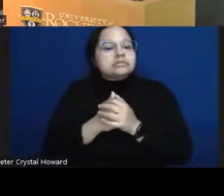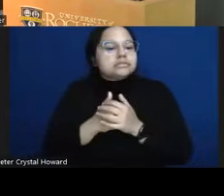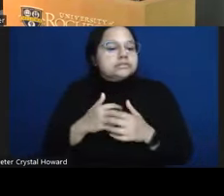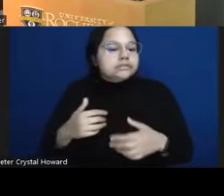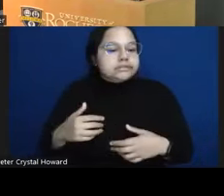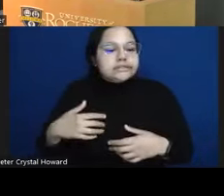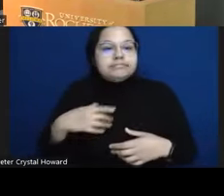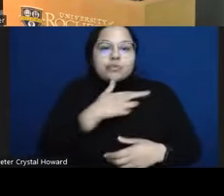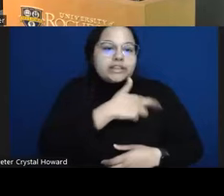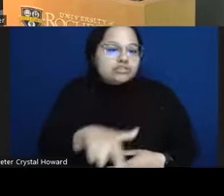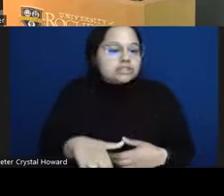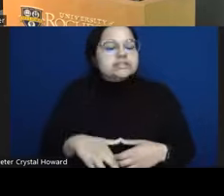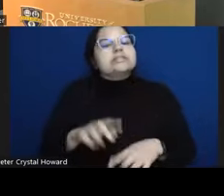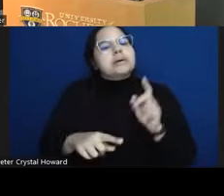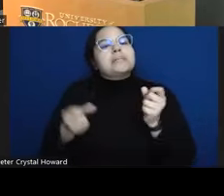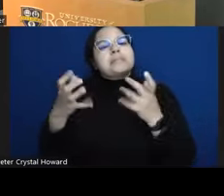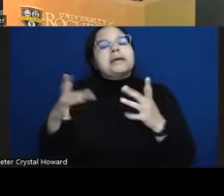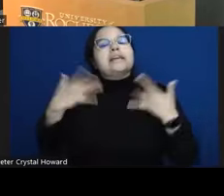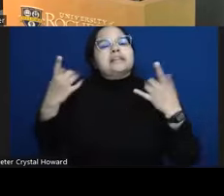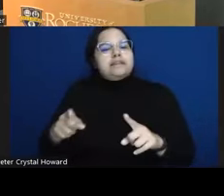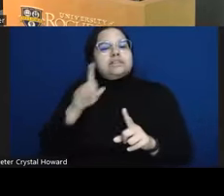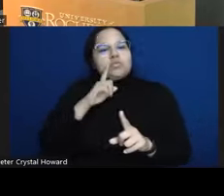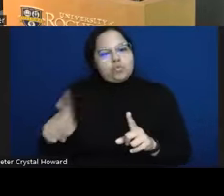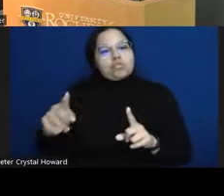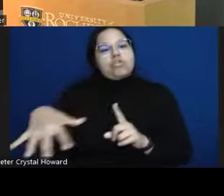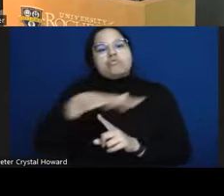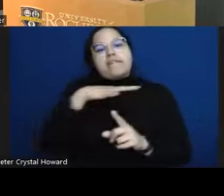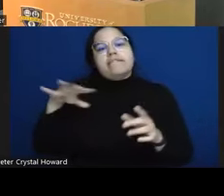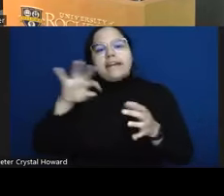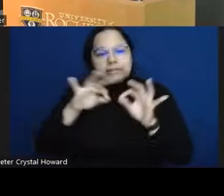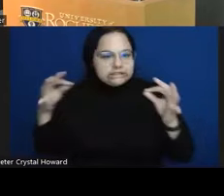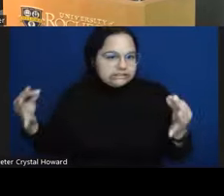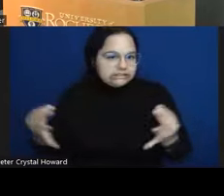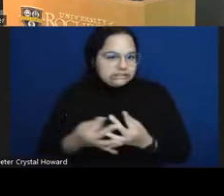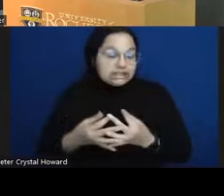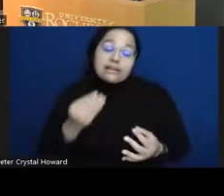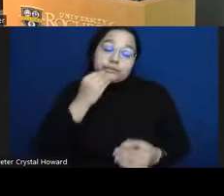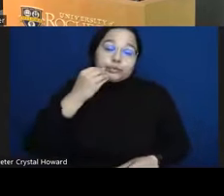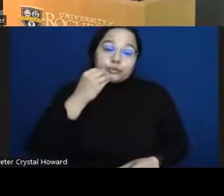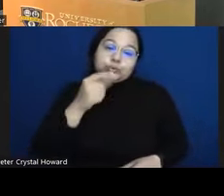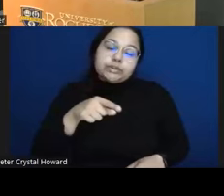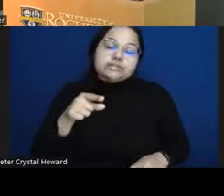including activities at home um and also food was a big one which is a theme that constantly